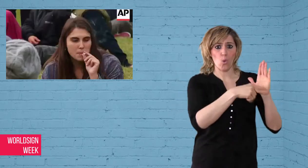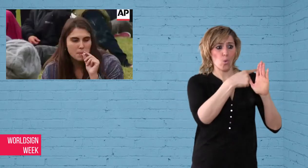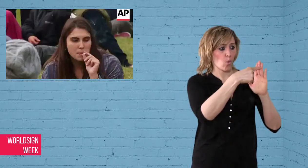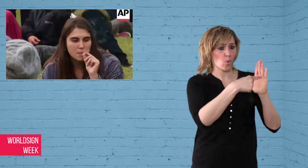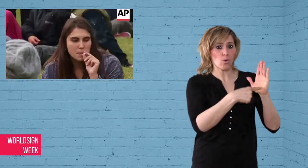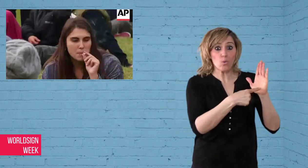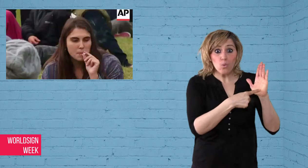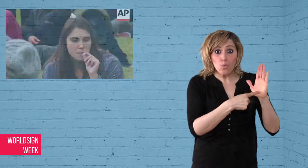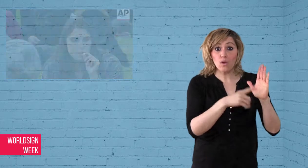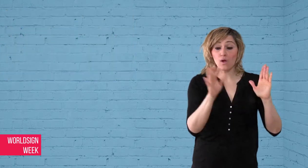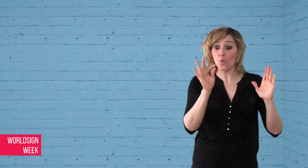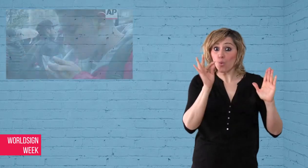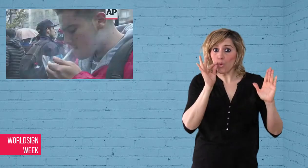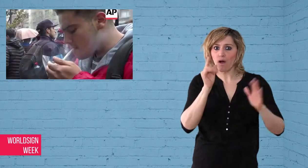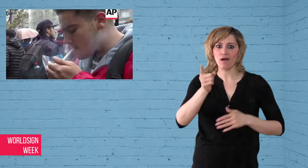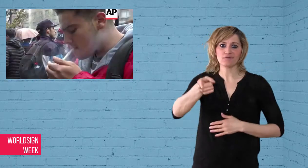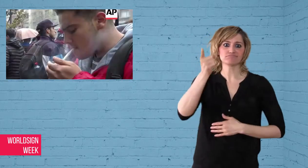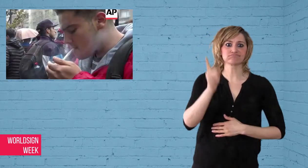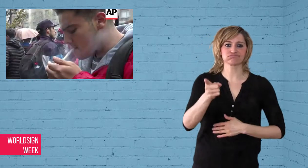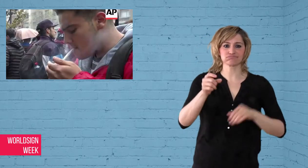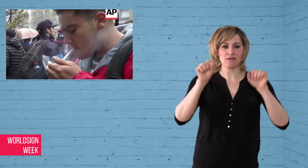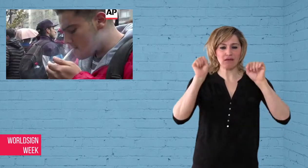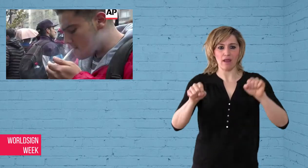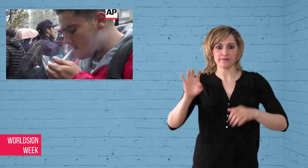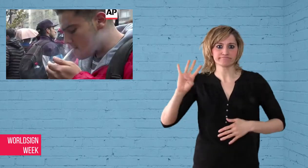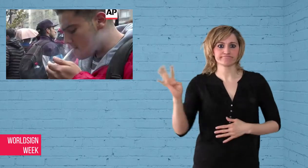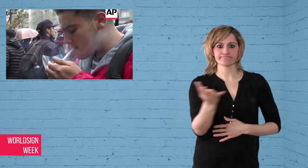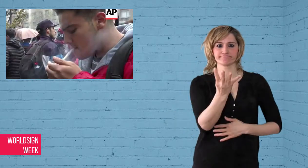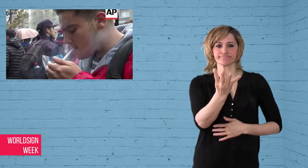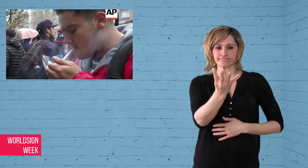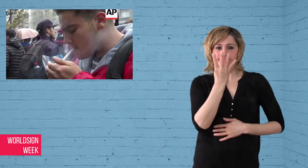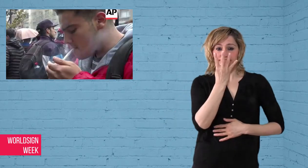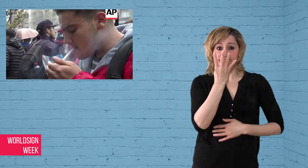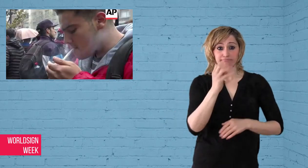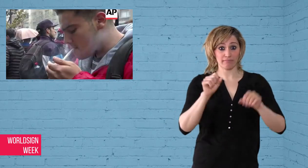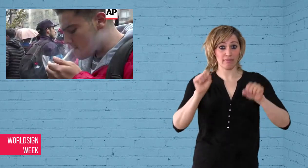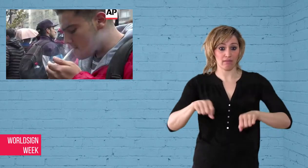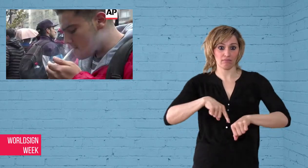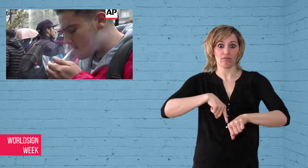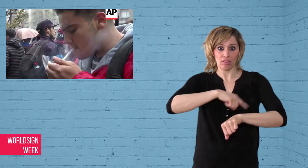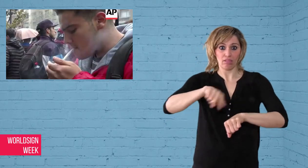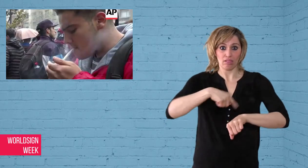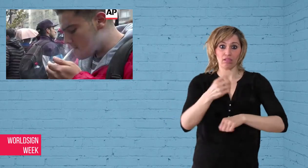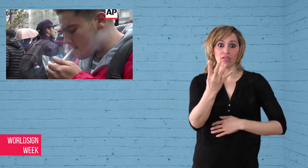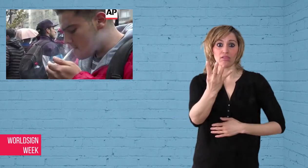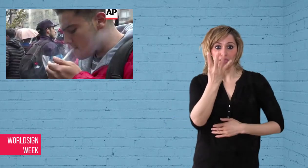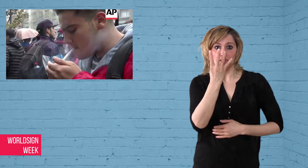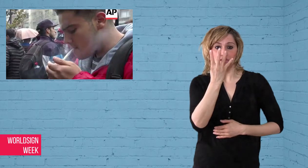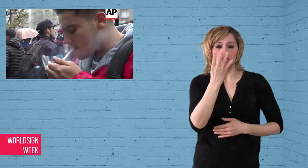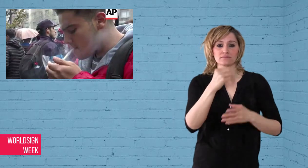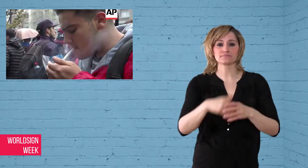many countries with lengthy jail-time